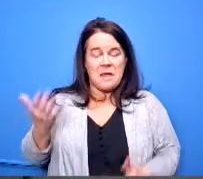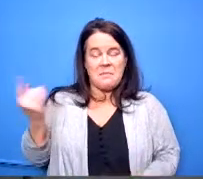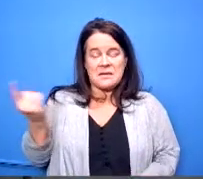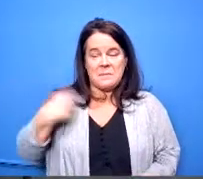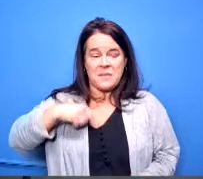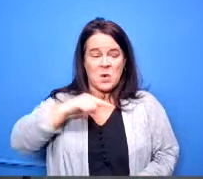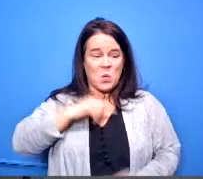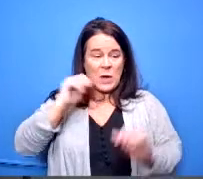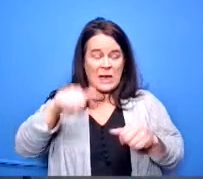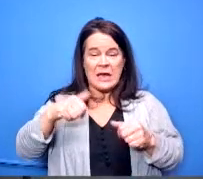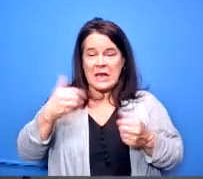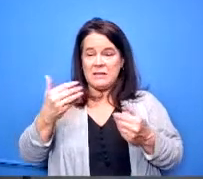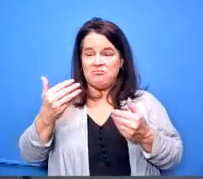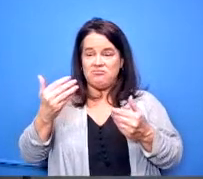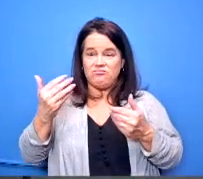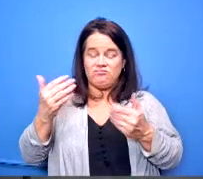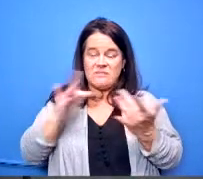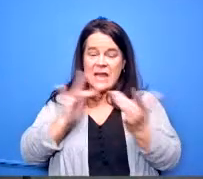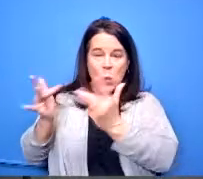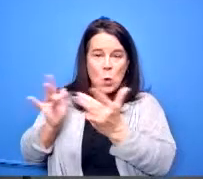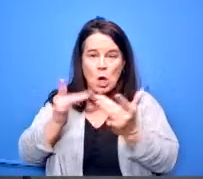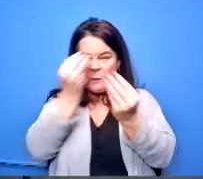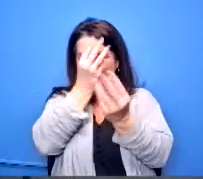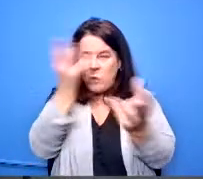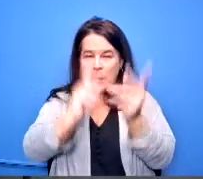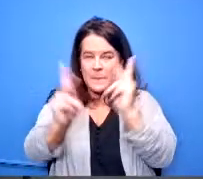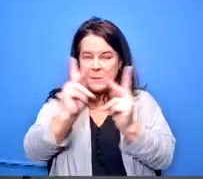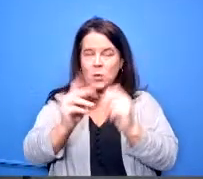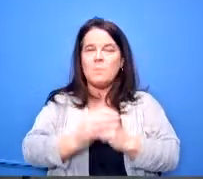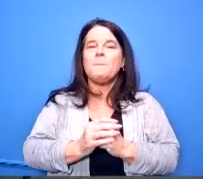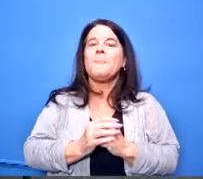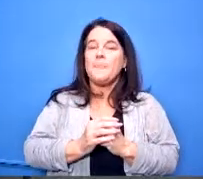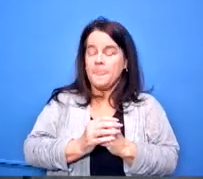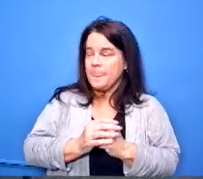to our networks to try to get more people into it we can we can have pio do that and we'll send